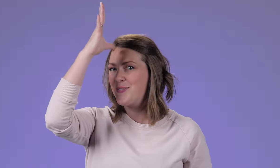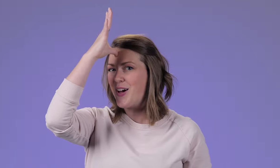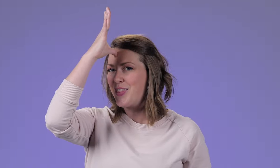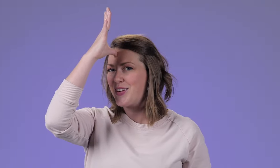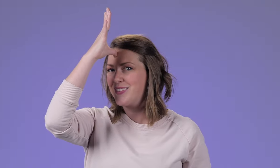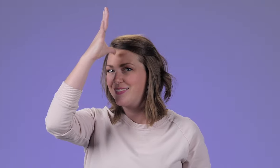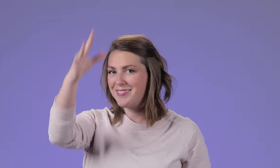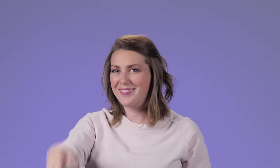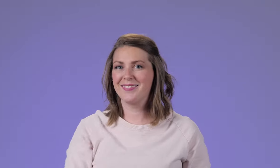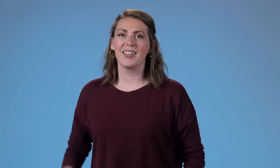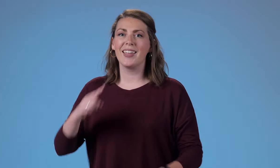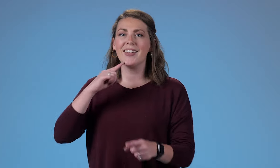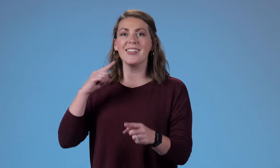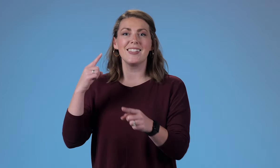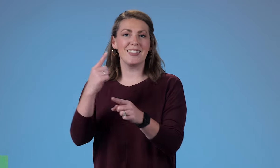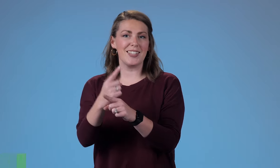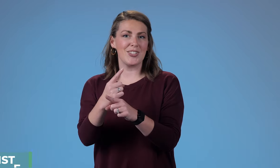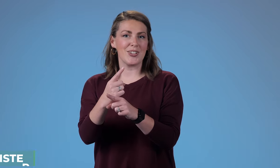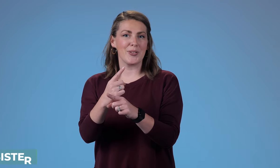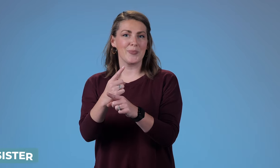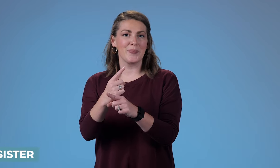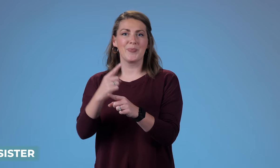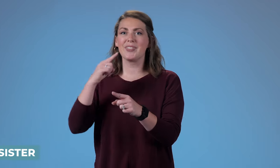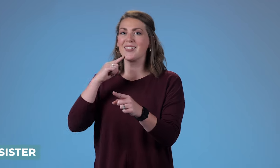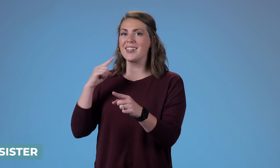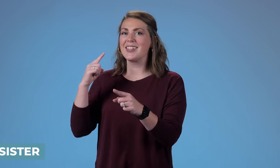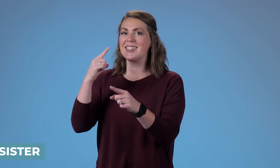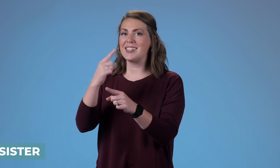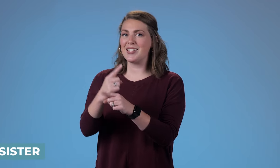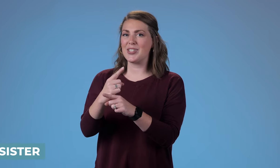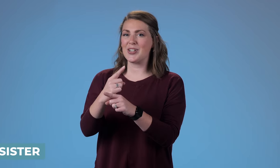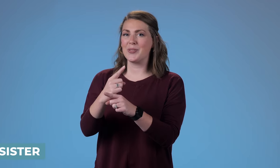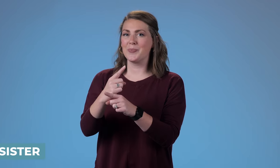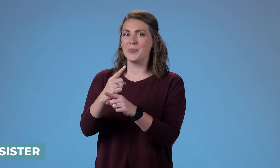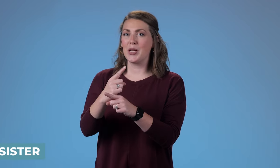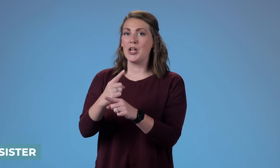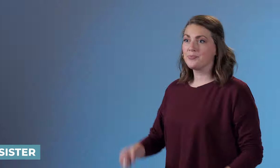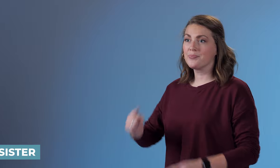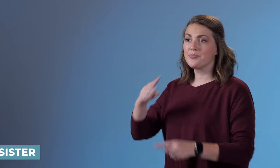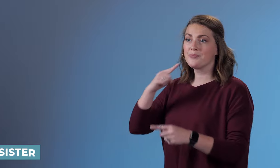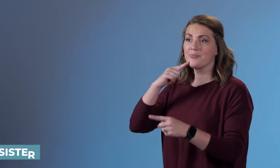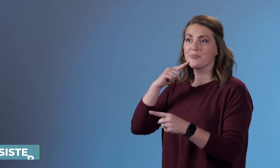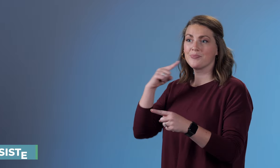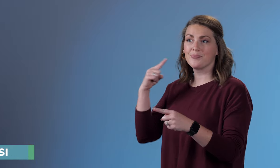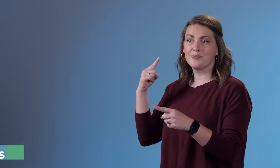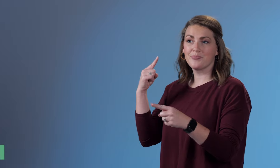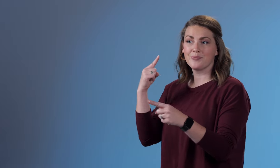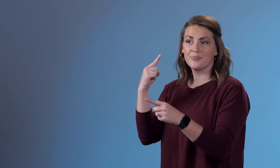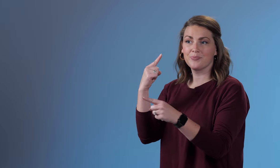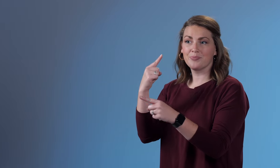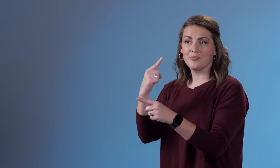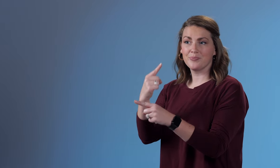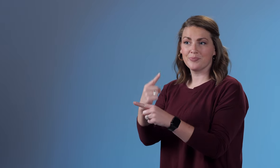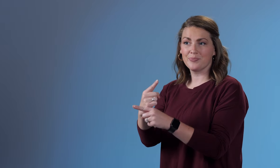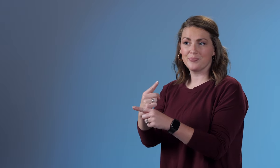Father Sister Sister You're doing your index finger from your chin